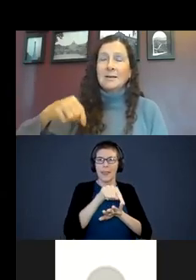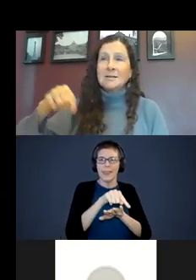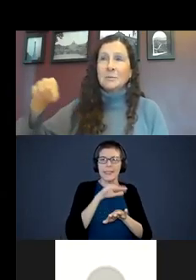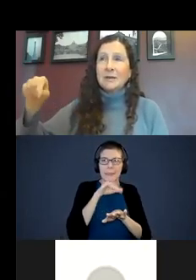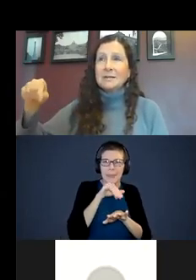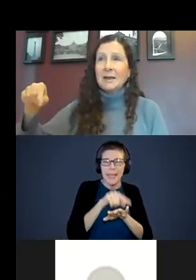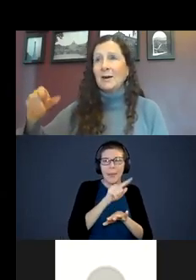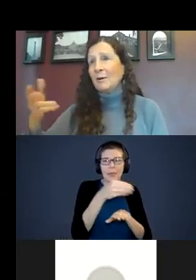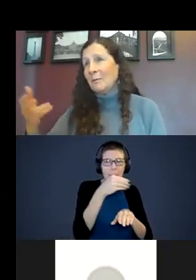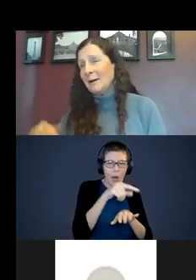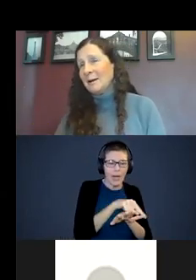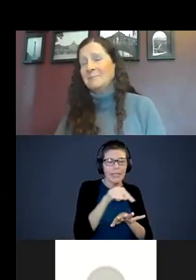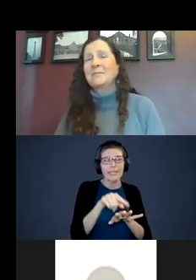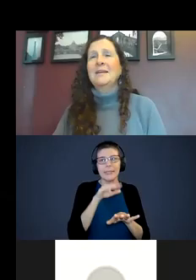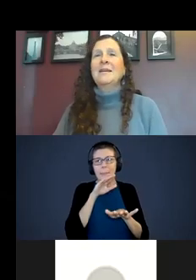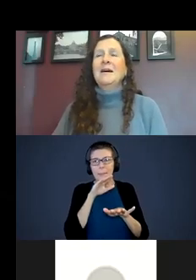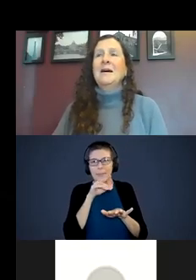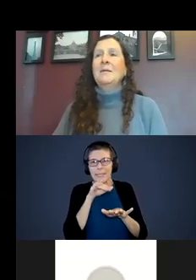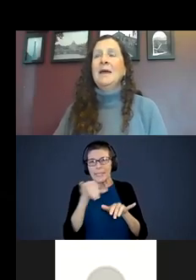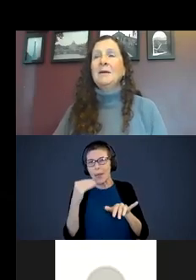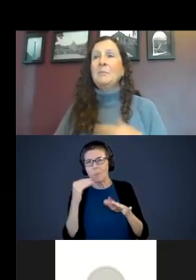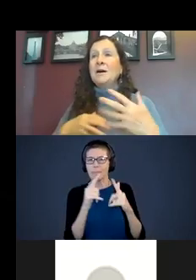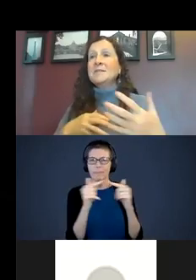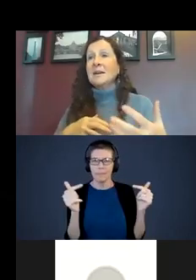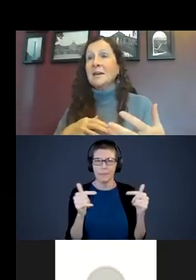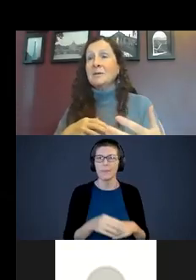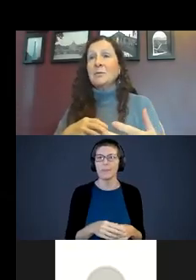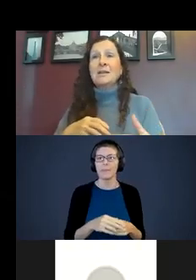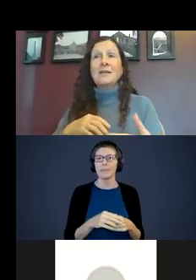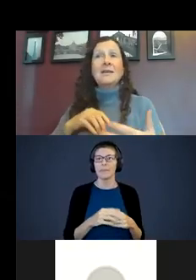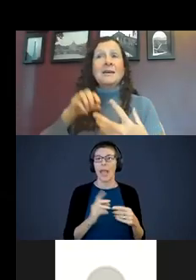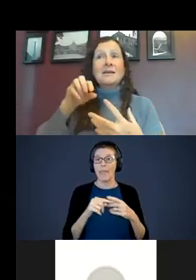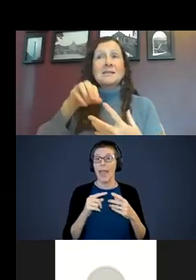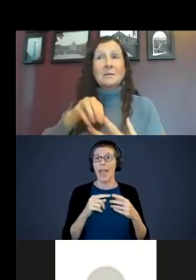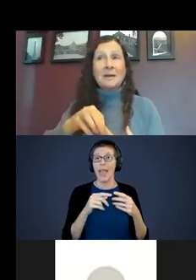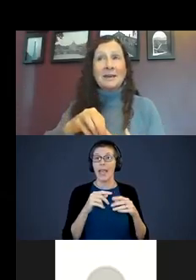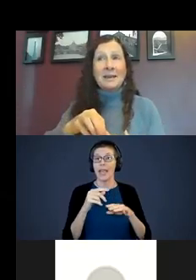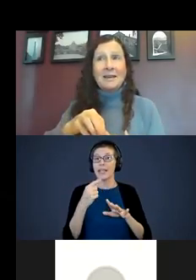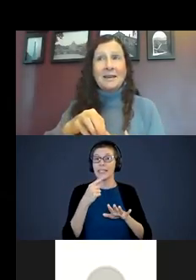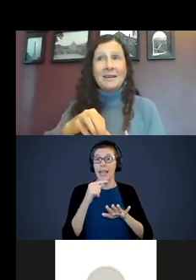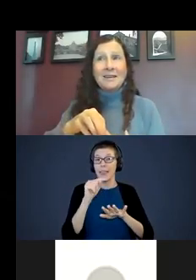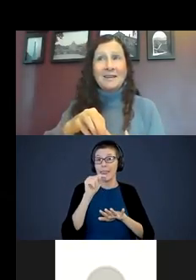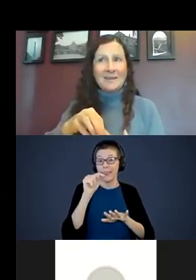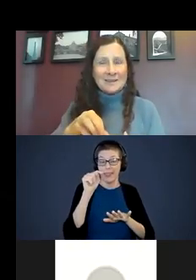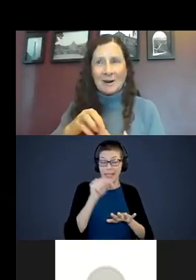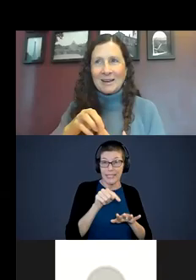this little piggy stayed home and pausing between this….little… piggy…went to market;